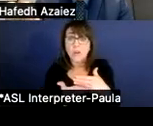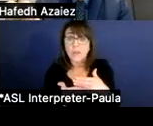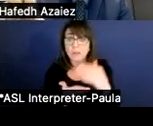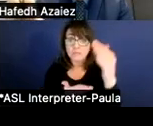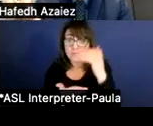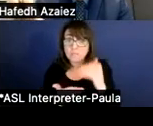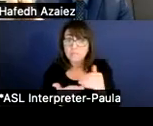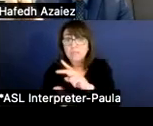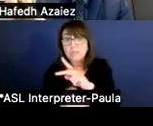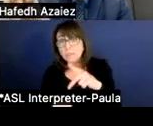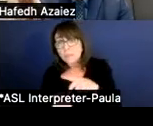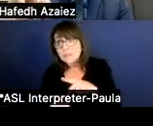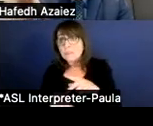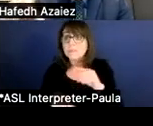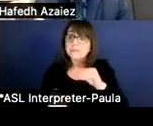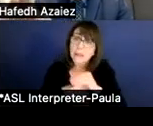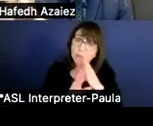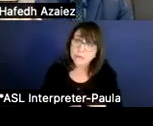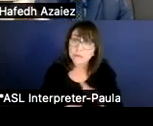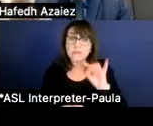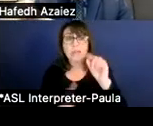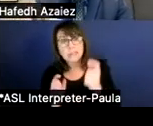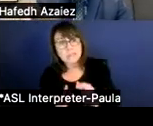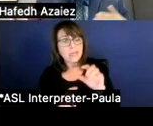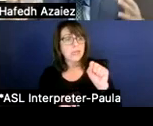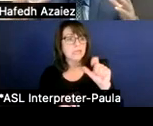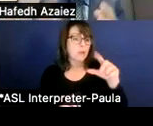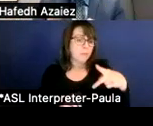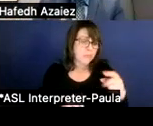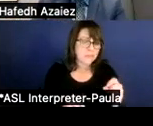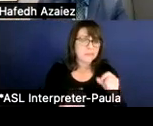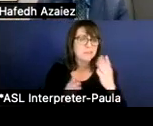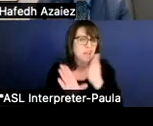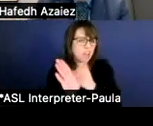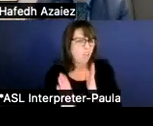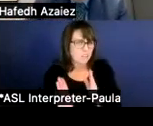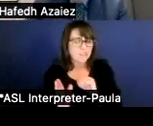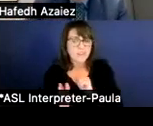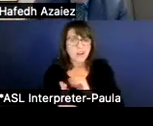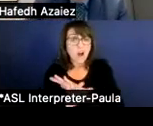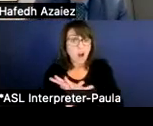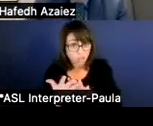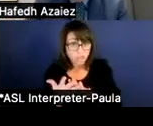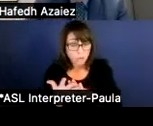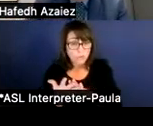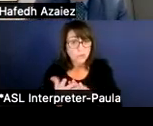counselors, diagnostician, and psychologists. Those work directly obviously with our students.